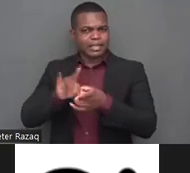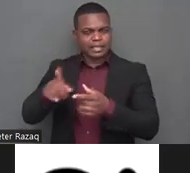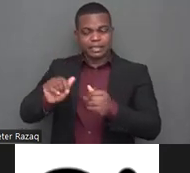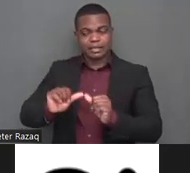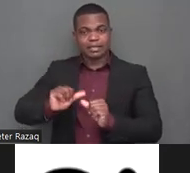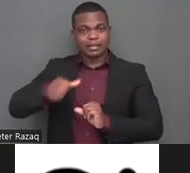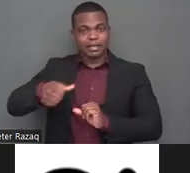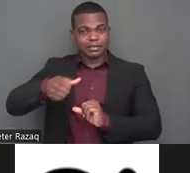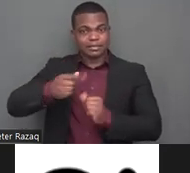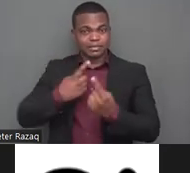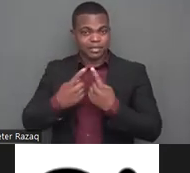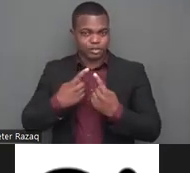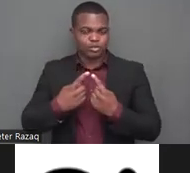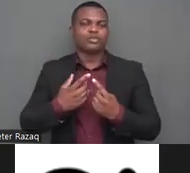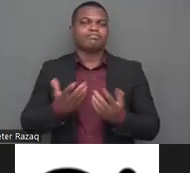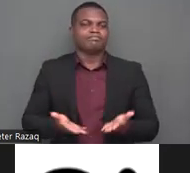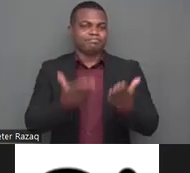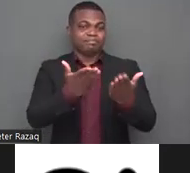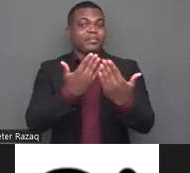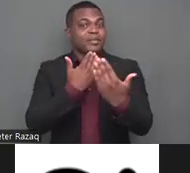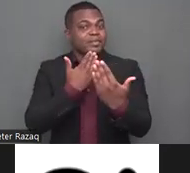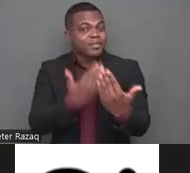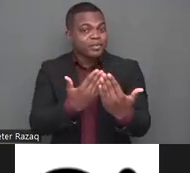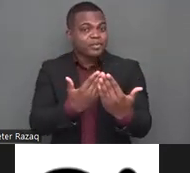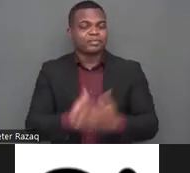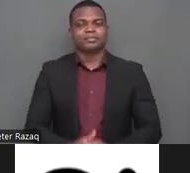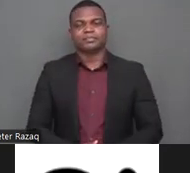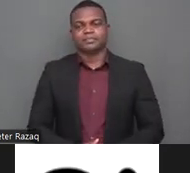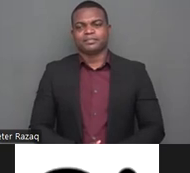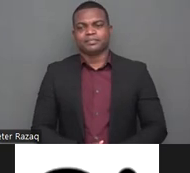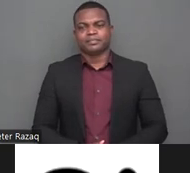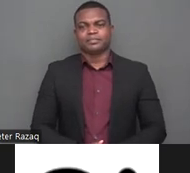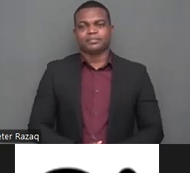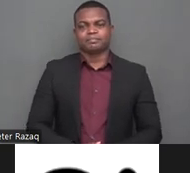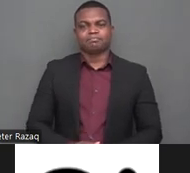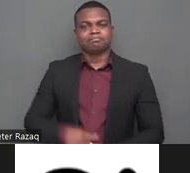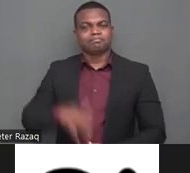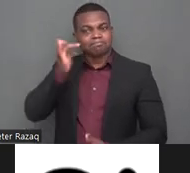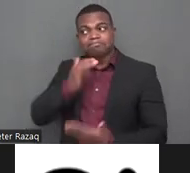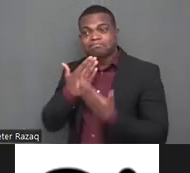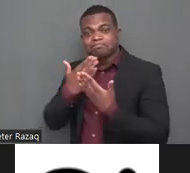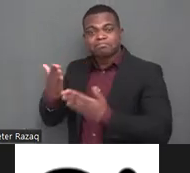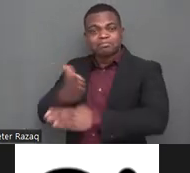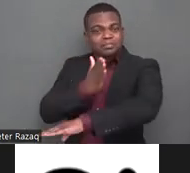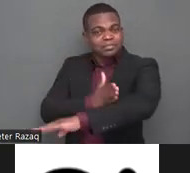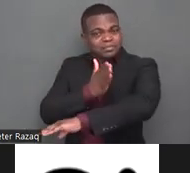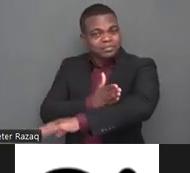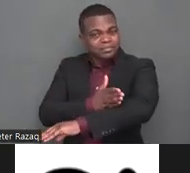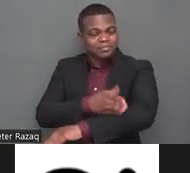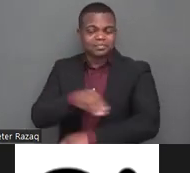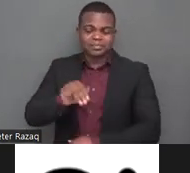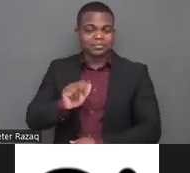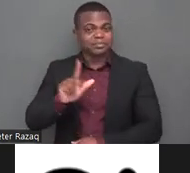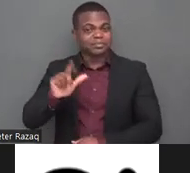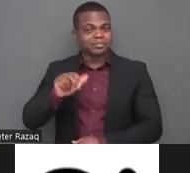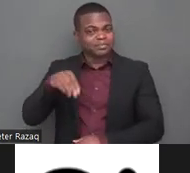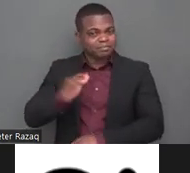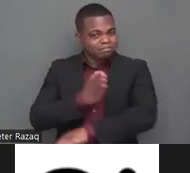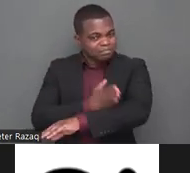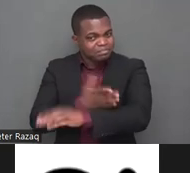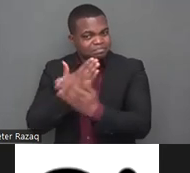thank you molani uh i i got one of a quite um interesting point from you which is talking